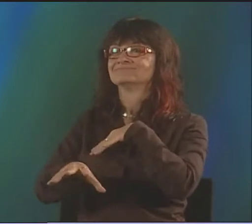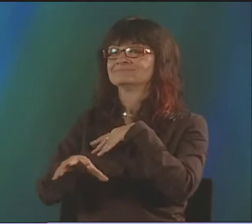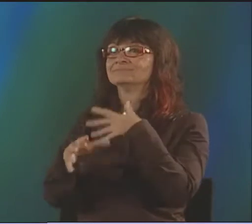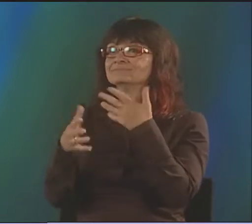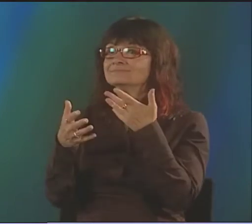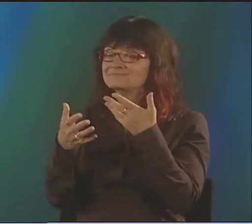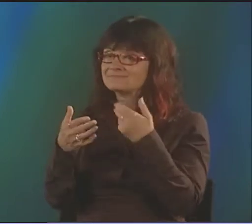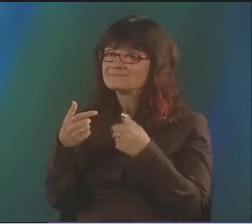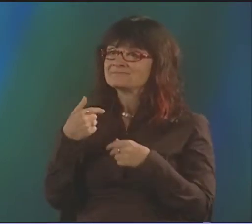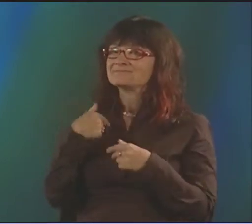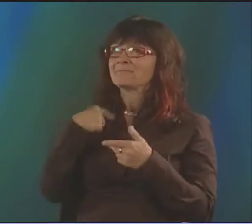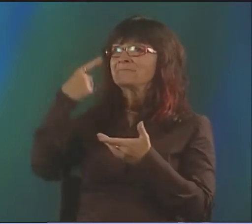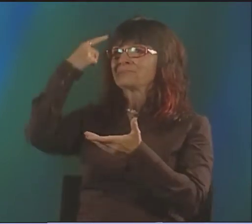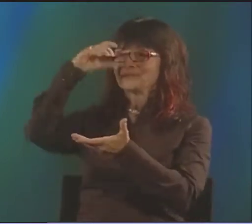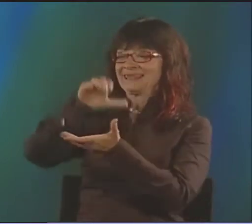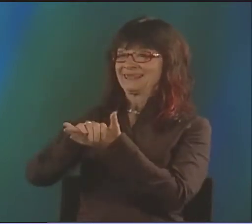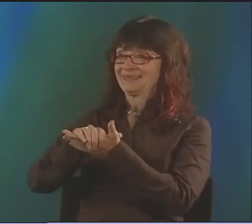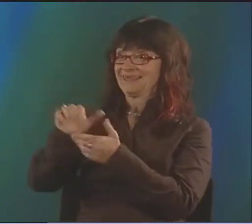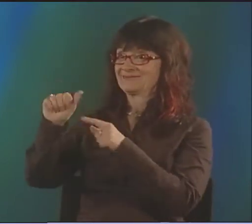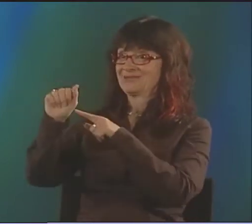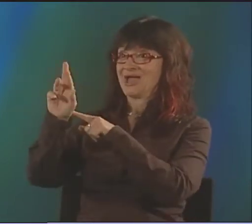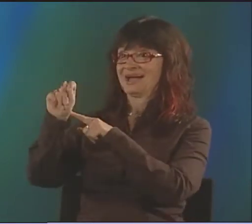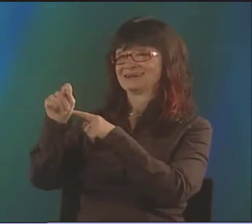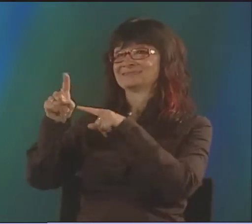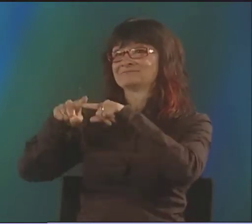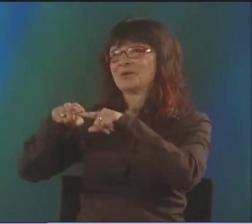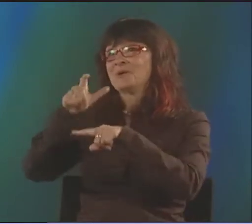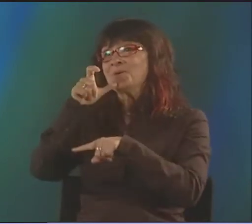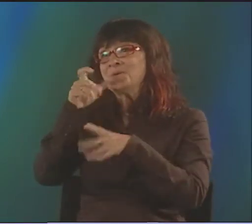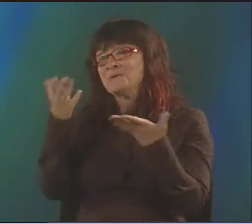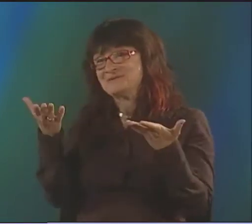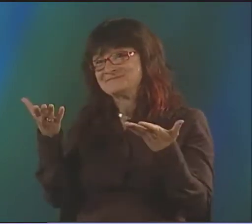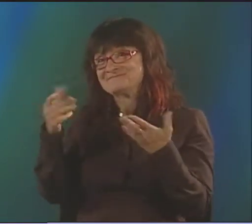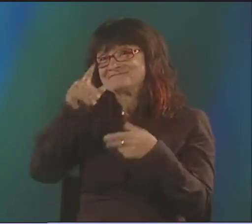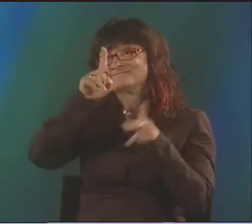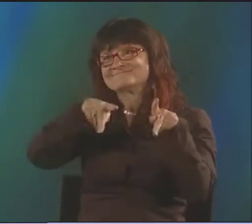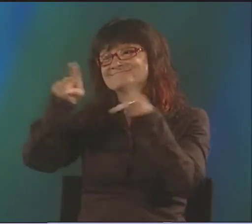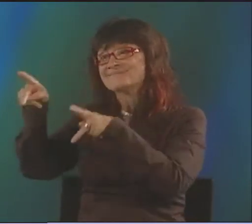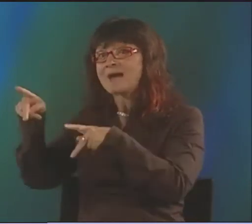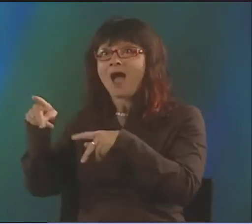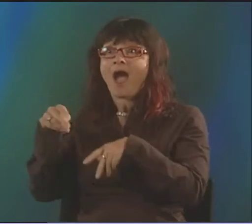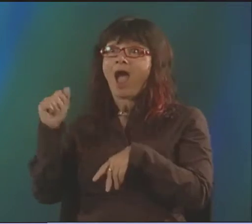SO THE SWEDISH INTRUSION ON THE LANGUAGE WILL STILL BE THERE, BUT THEY'RE STILL SIGNING.